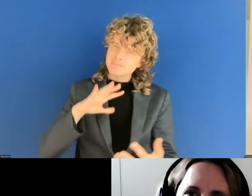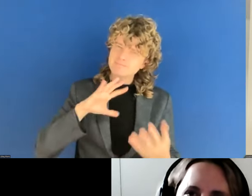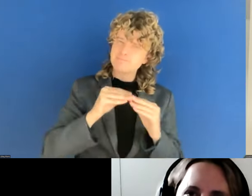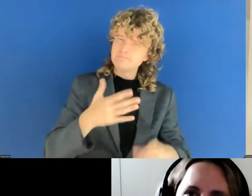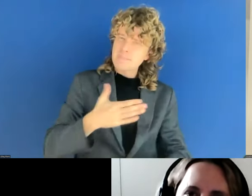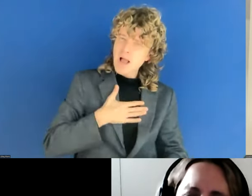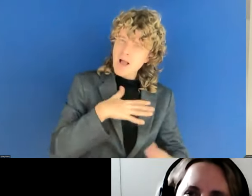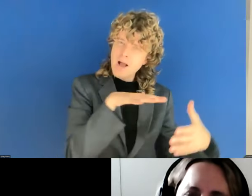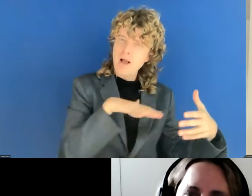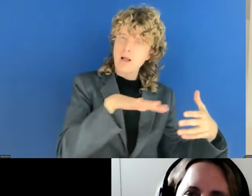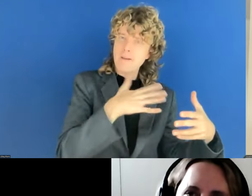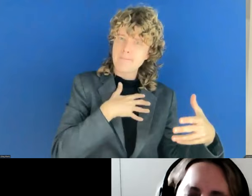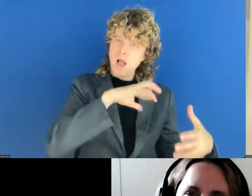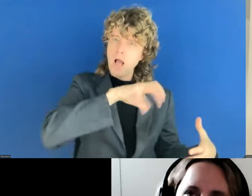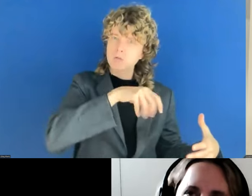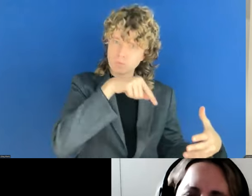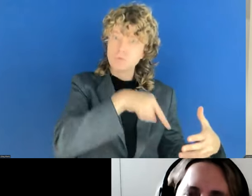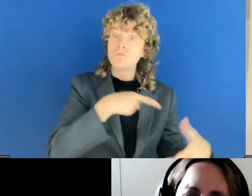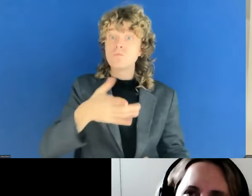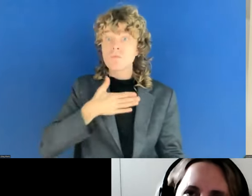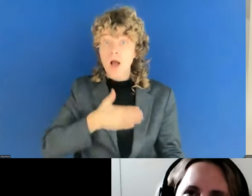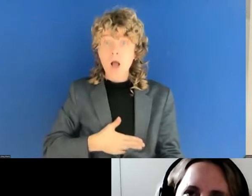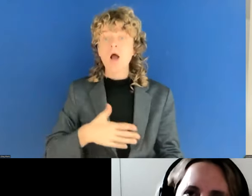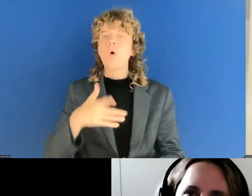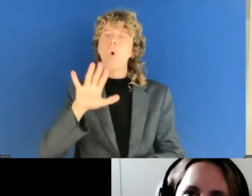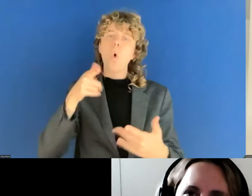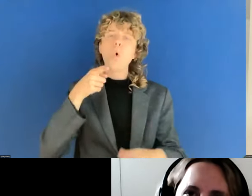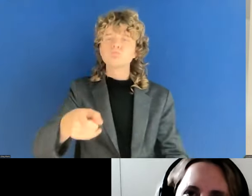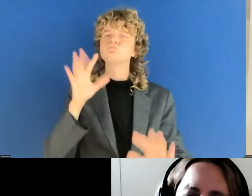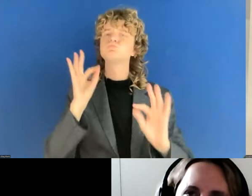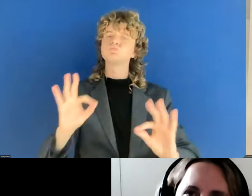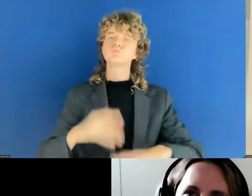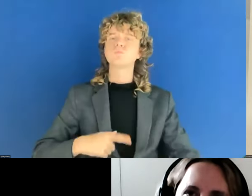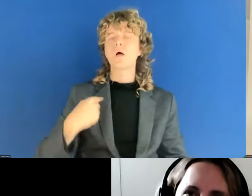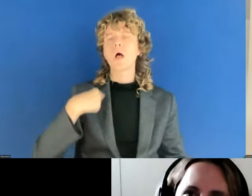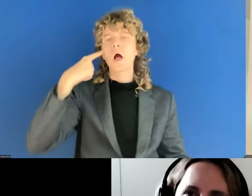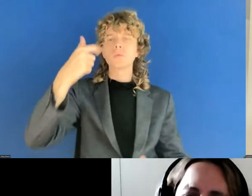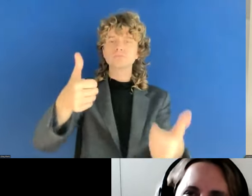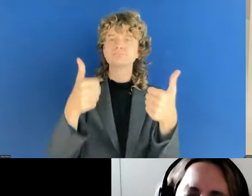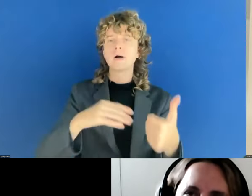in the upcoming years or are you happy with your own approach as being the kind of perfect one?